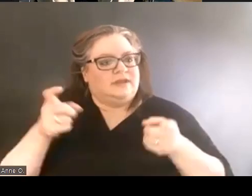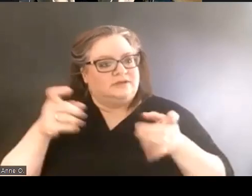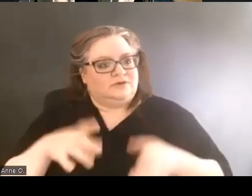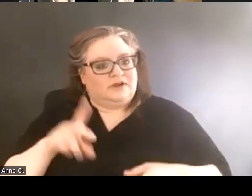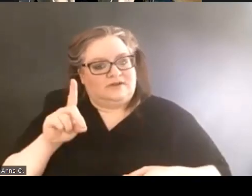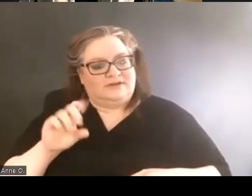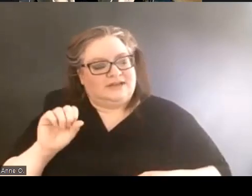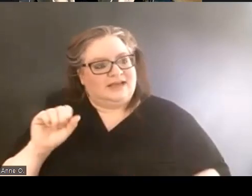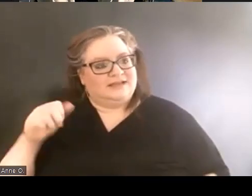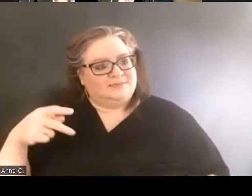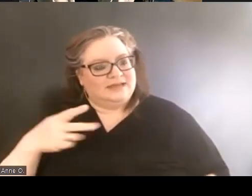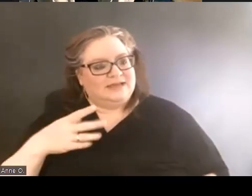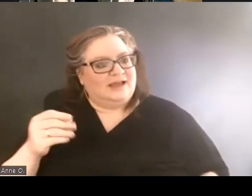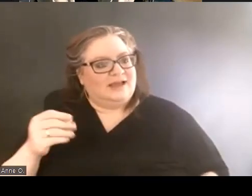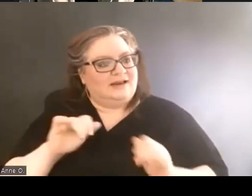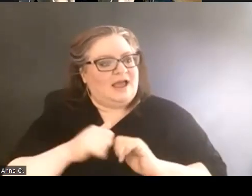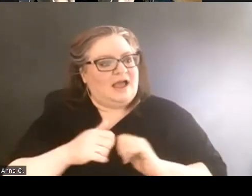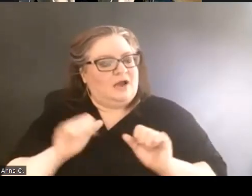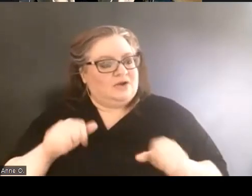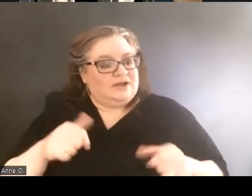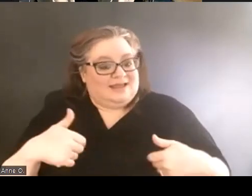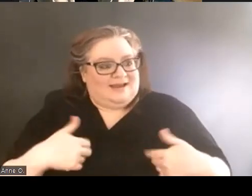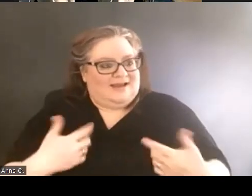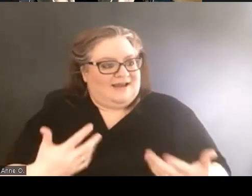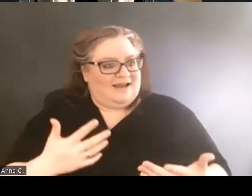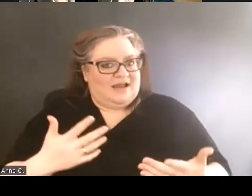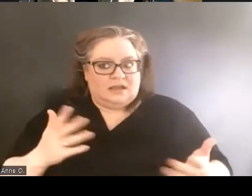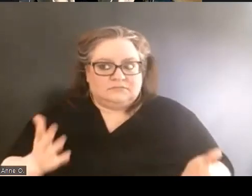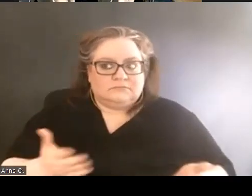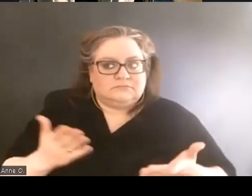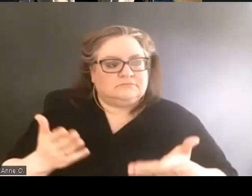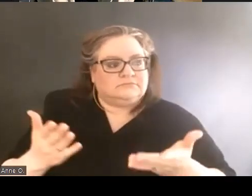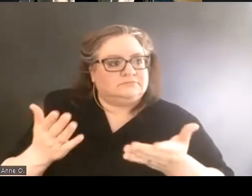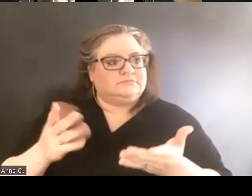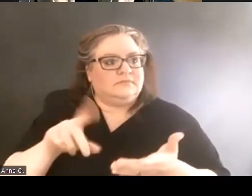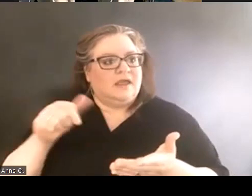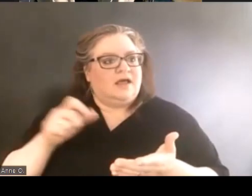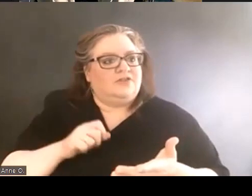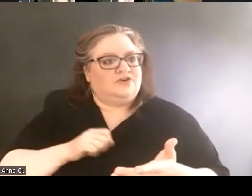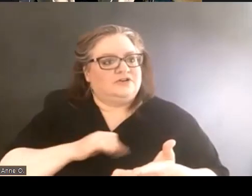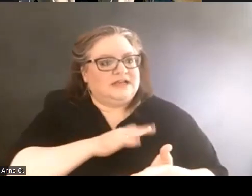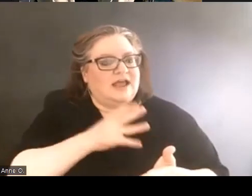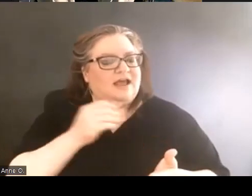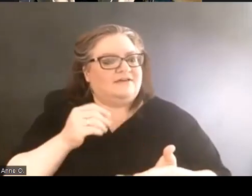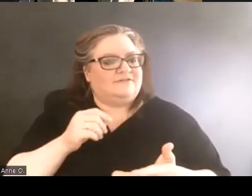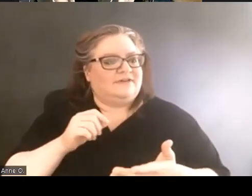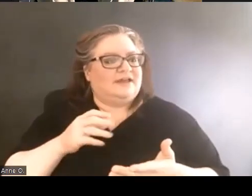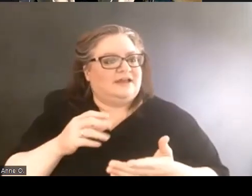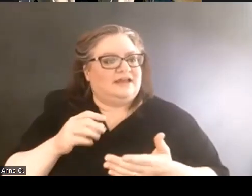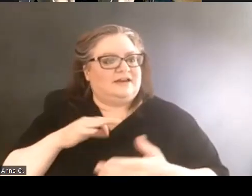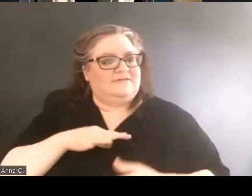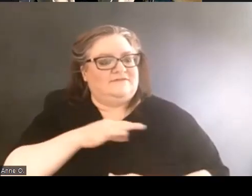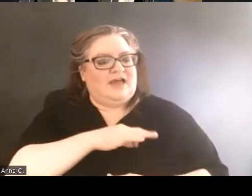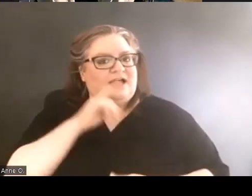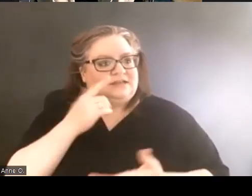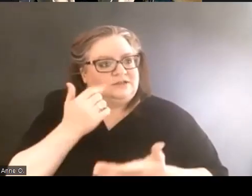and how can I activate other staff and faculty to assist you in bringing this effort about?